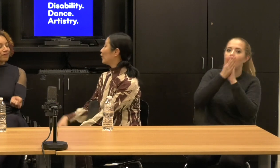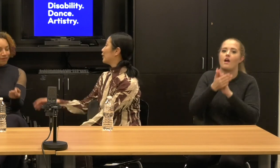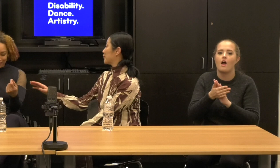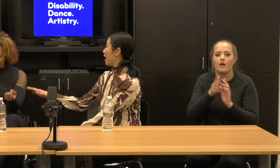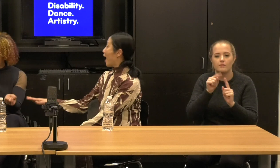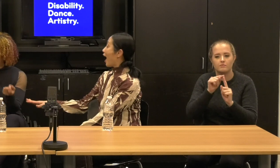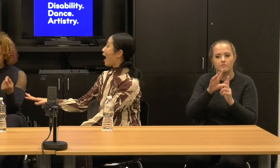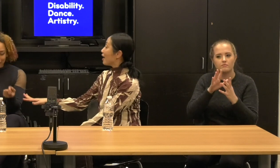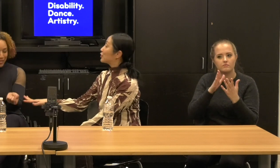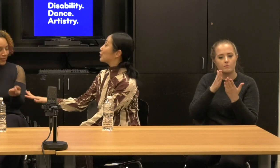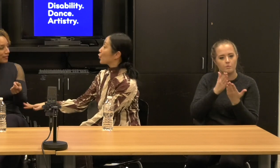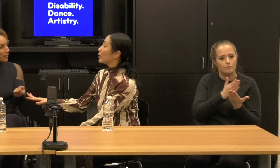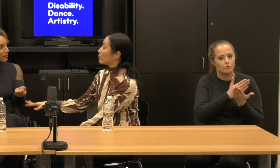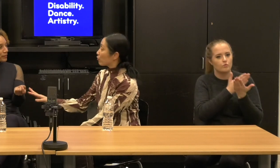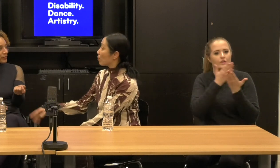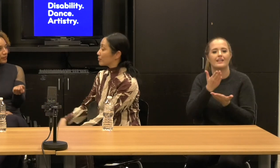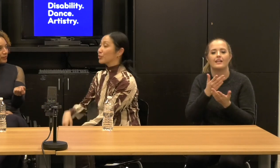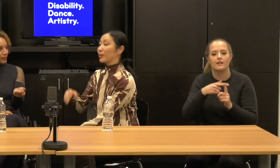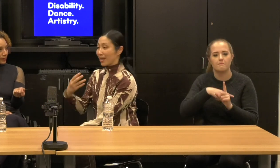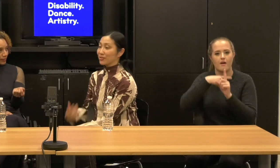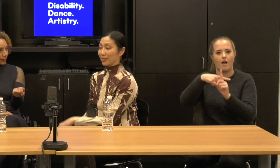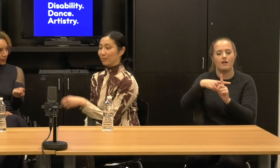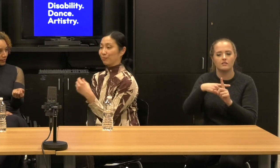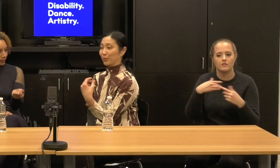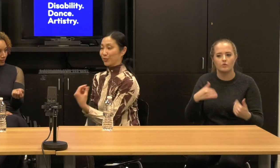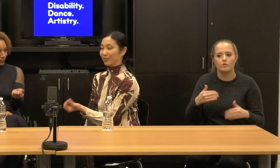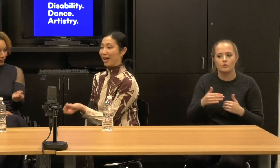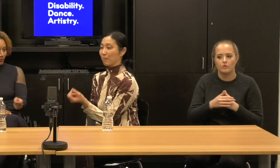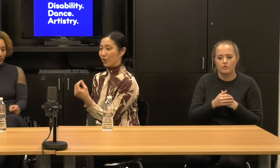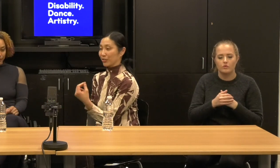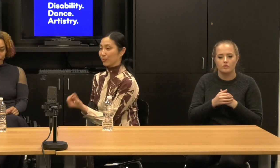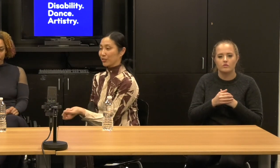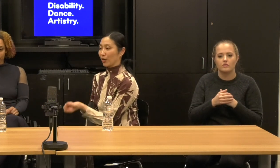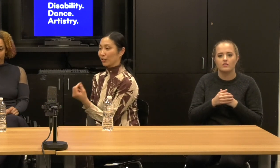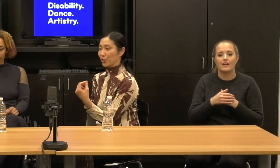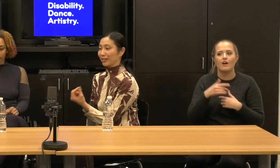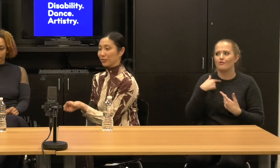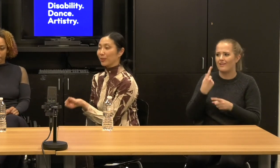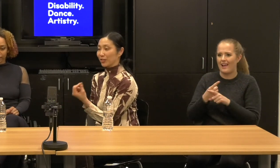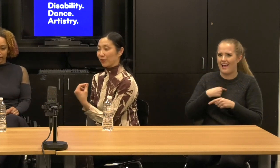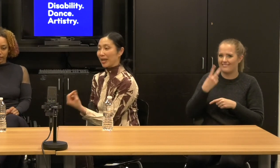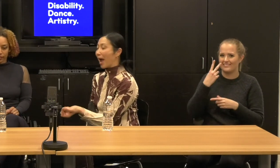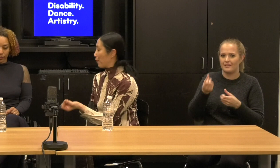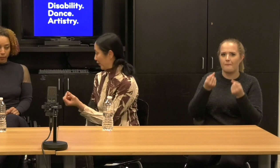Let's see. So many performances with asset. I'm watching someone do this for an hour.